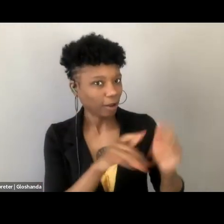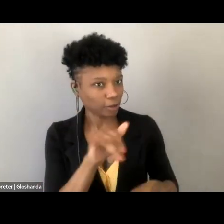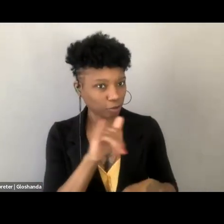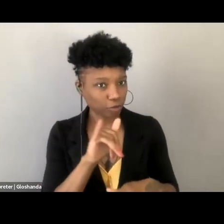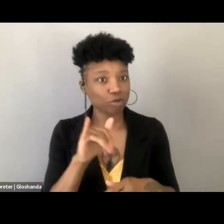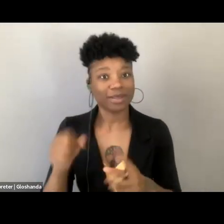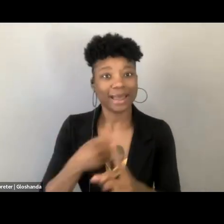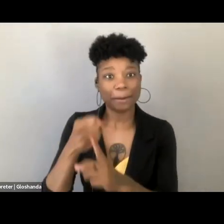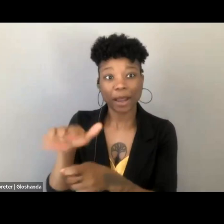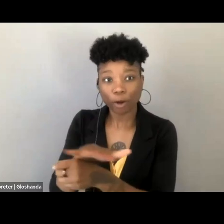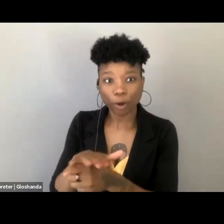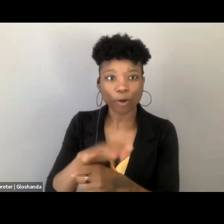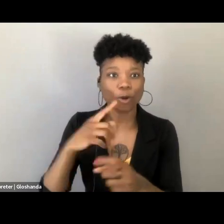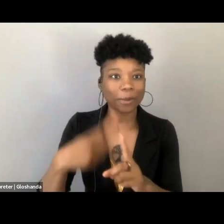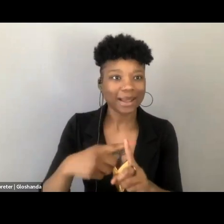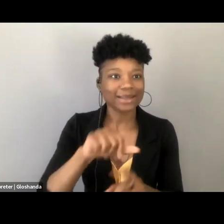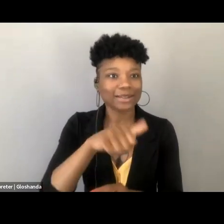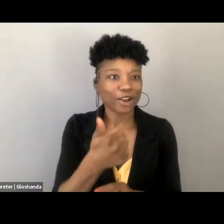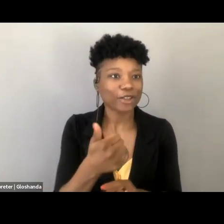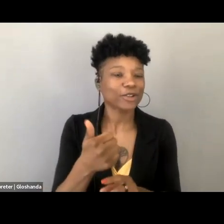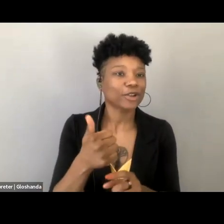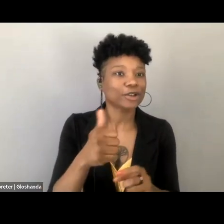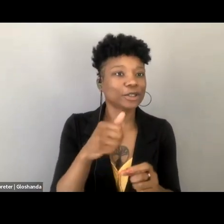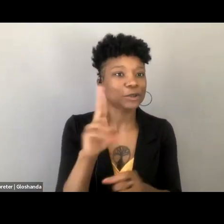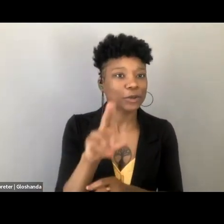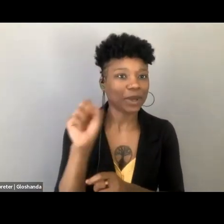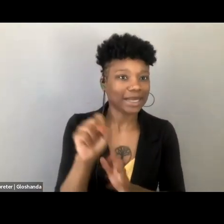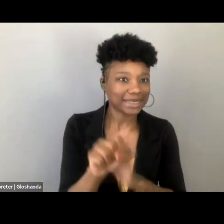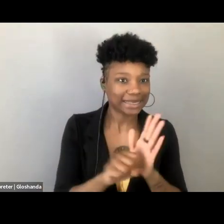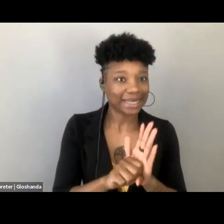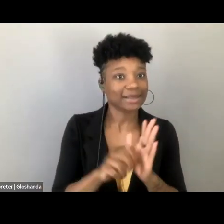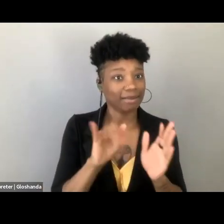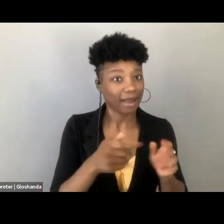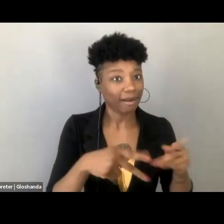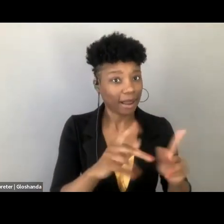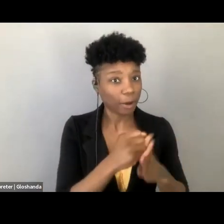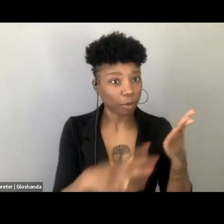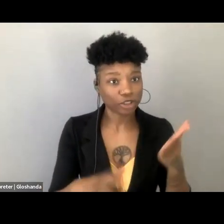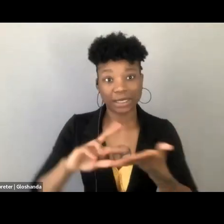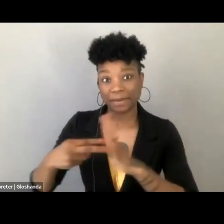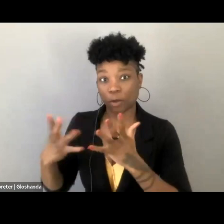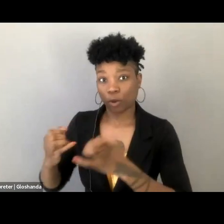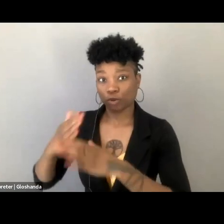The aim of these laws increasingly became to stop illegal abortions within state lines,